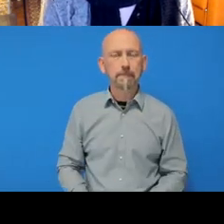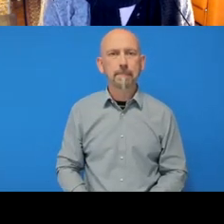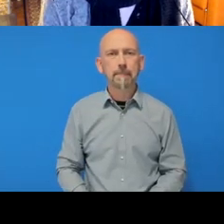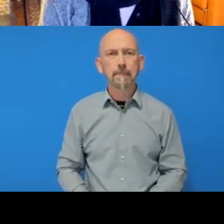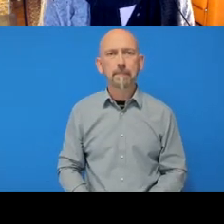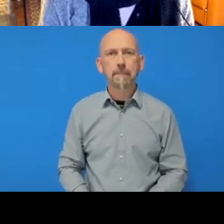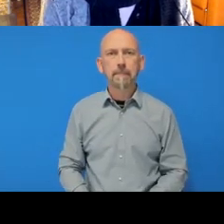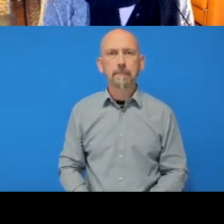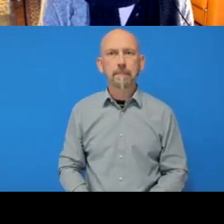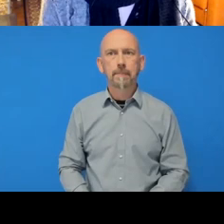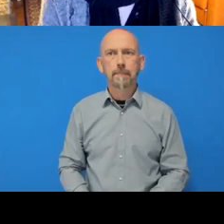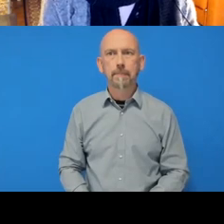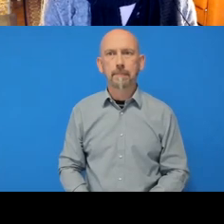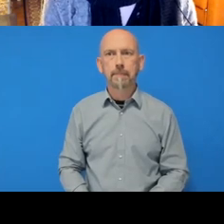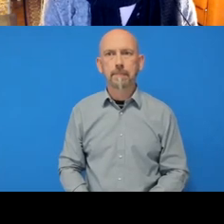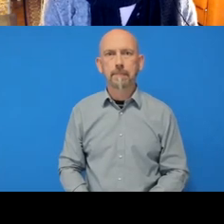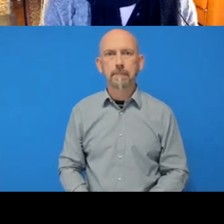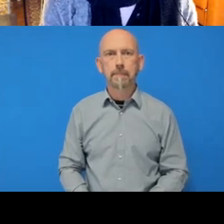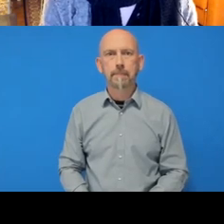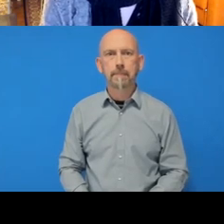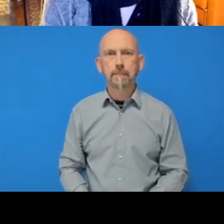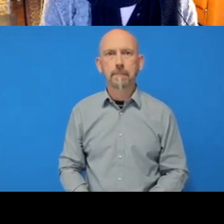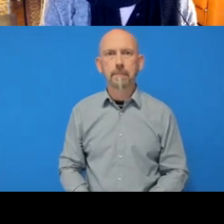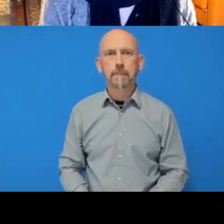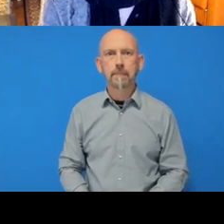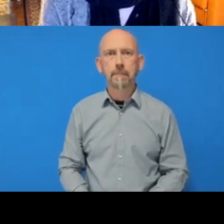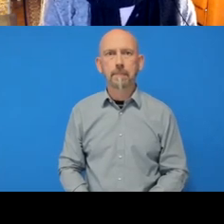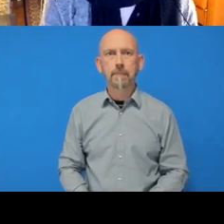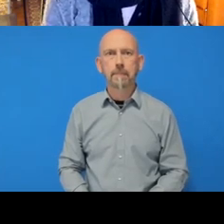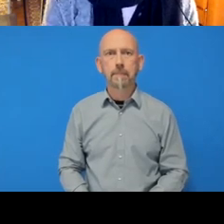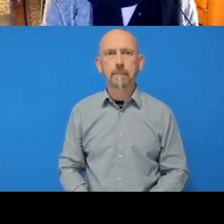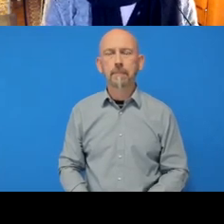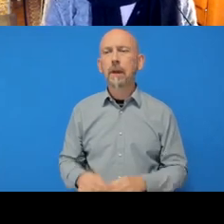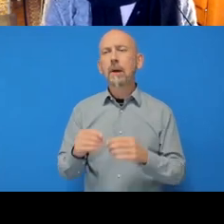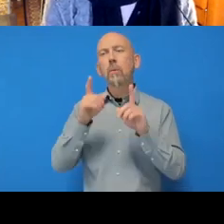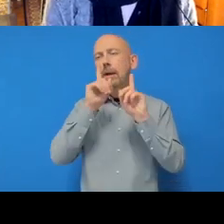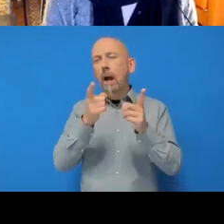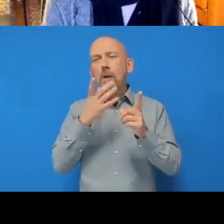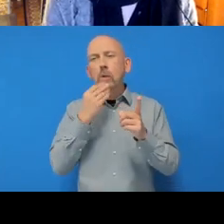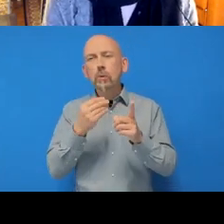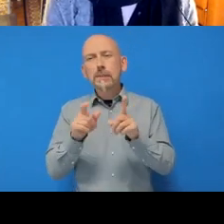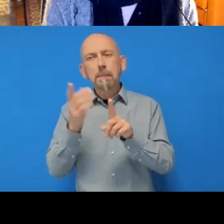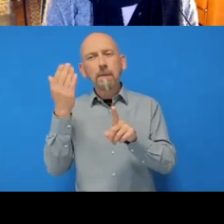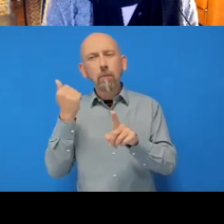and yeah, we can't use one that we've already like cloned to our computer, so we can't use ‘my-repo’.